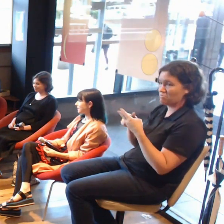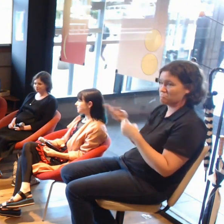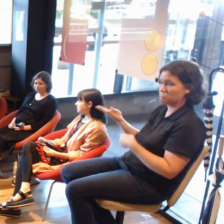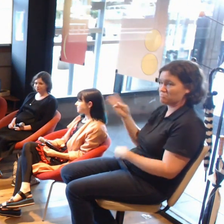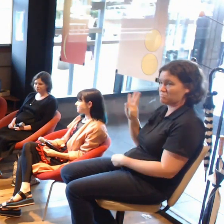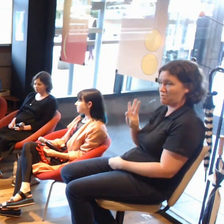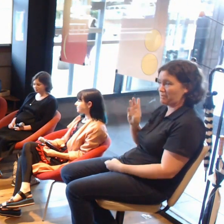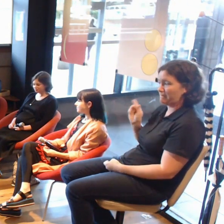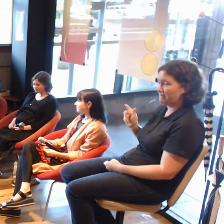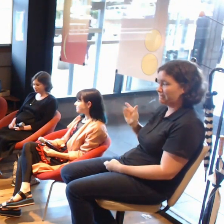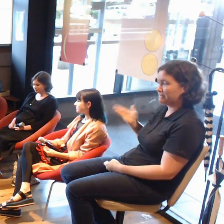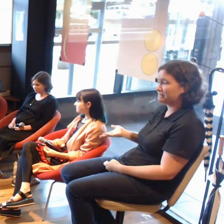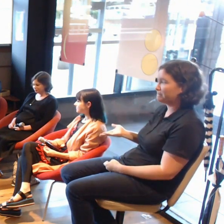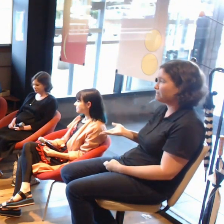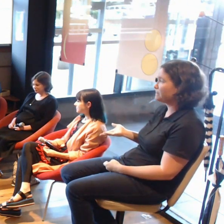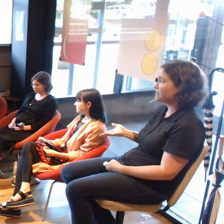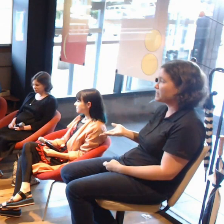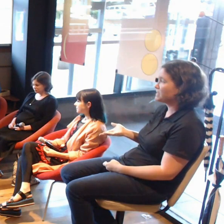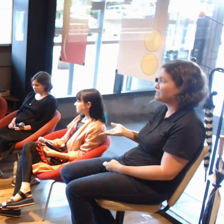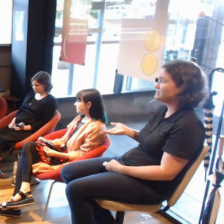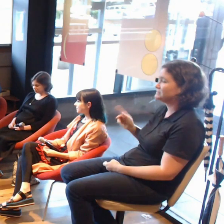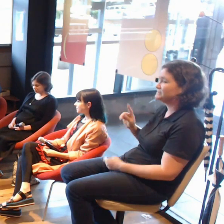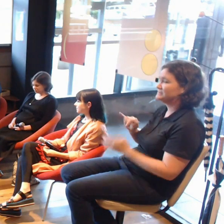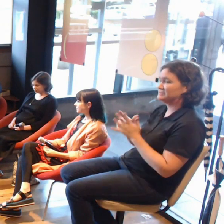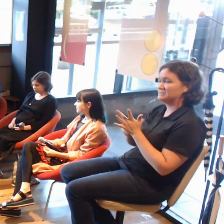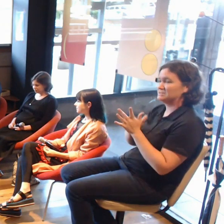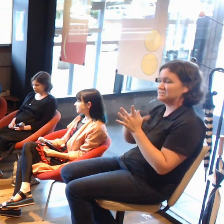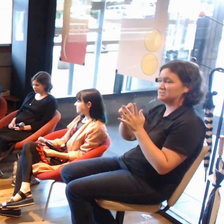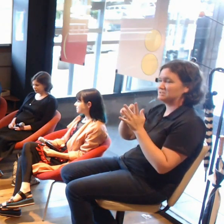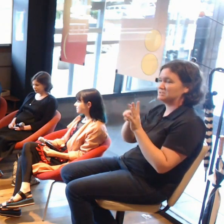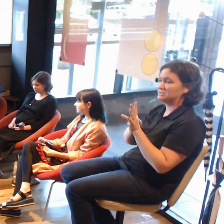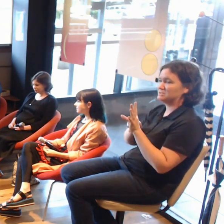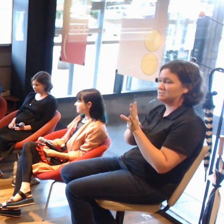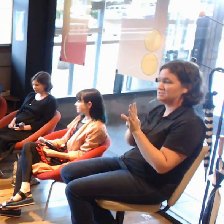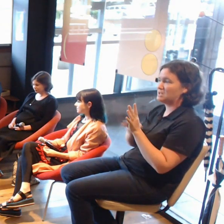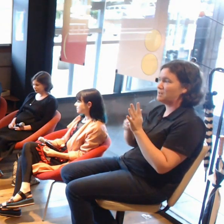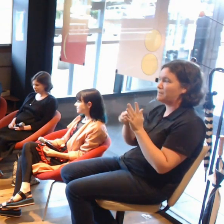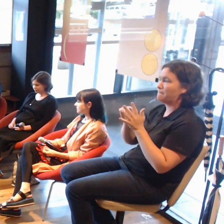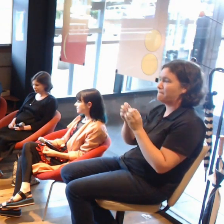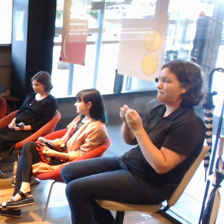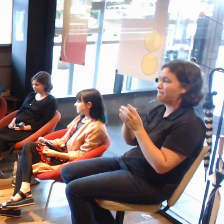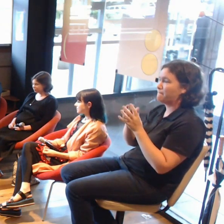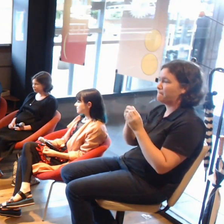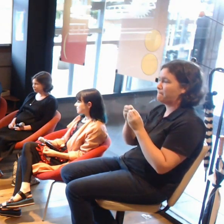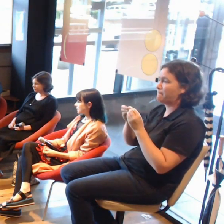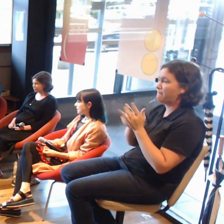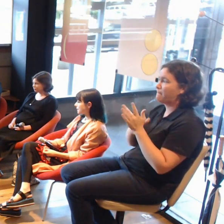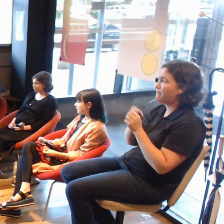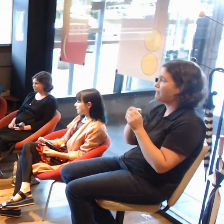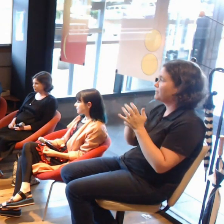who is senior curator at the NGA and she was responsible for helping to commission the recent VR artwork that was downstairs in that space.